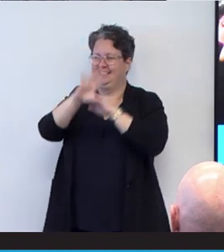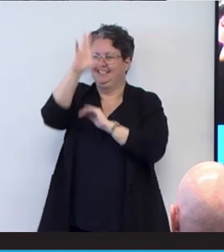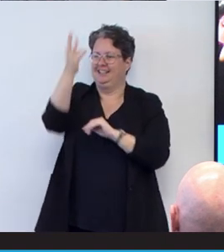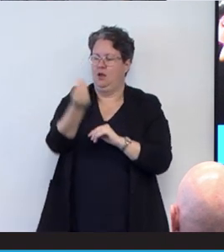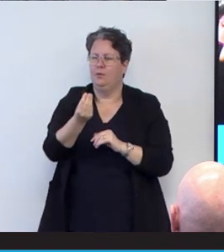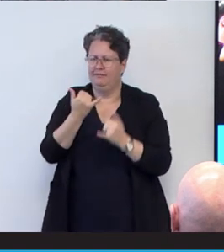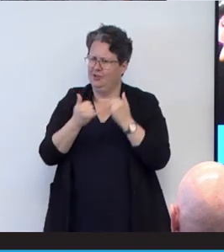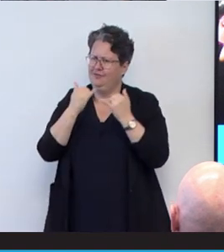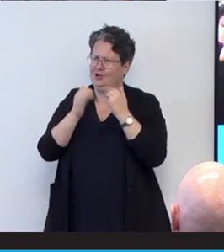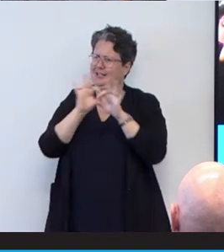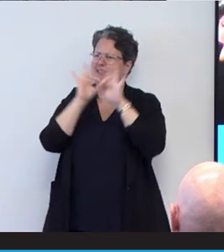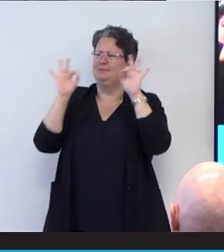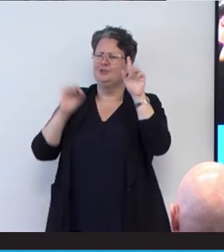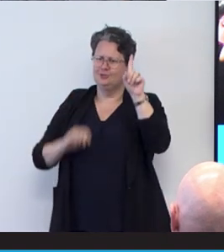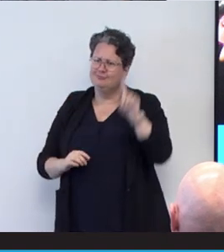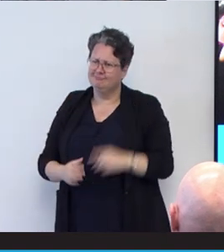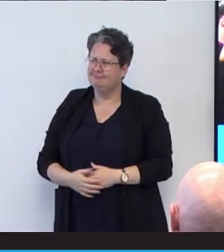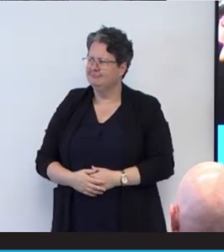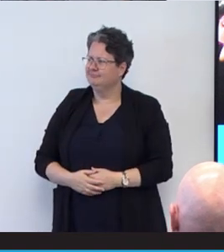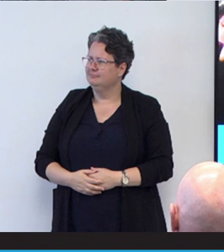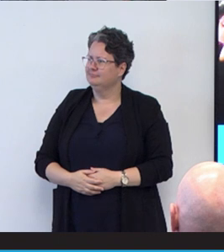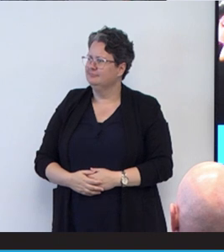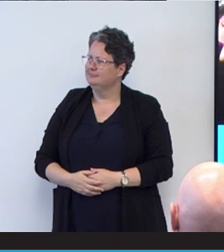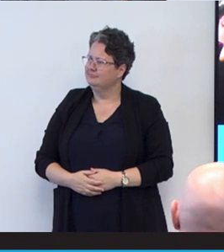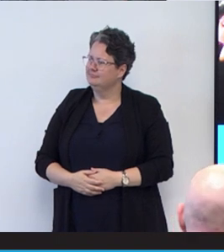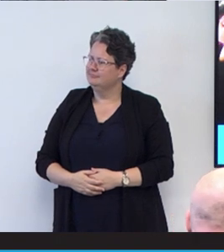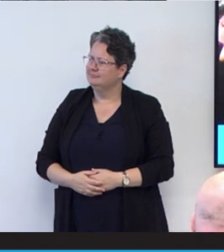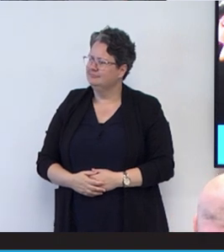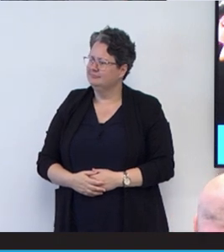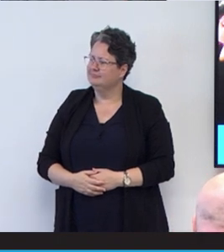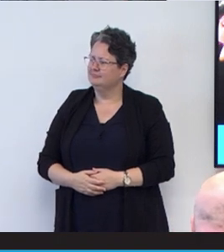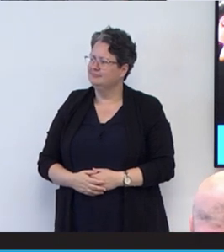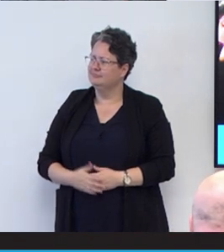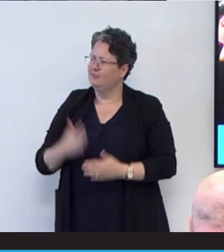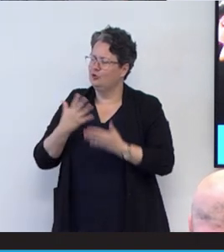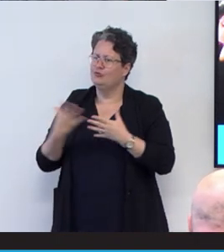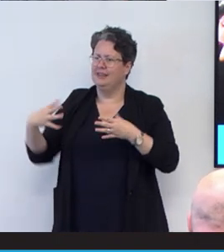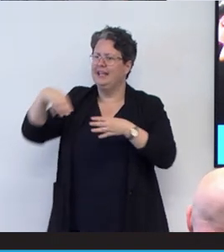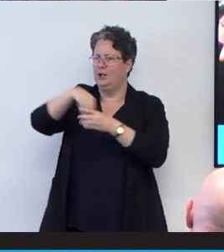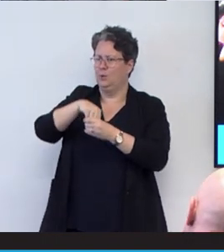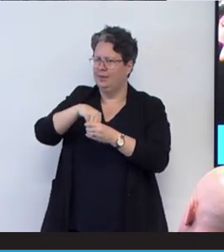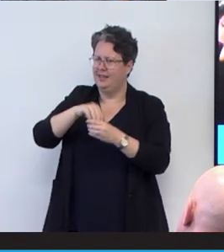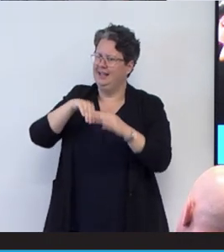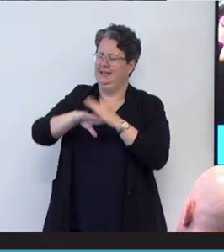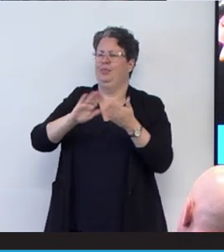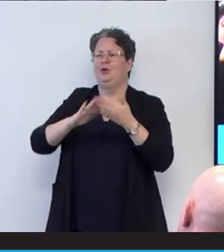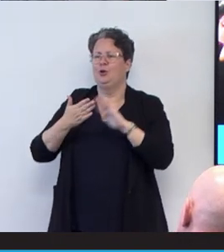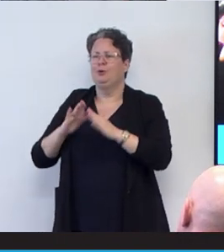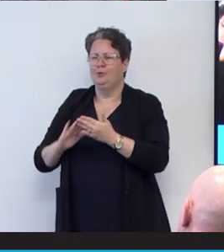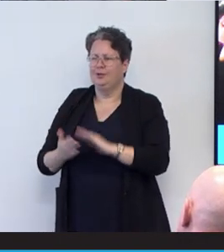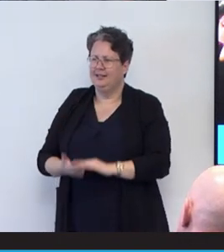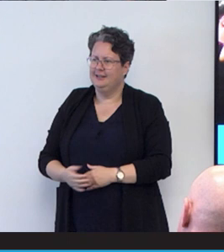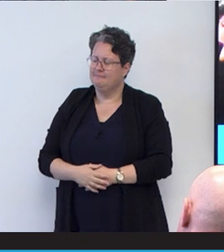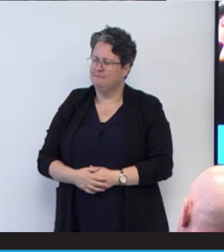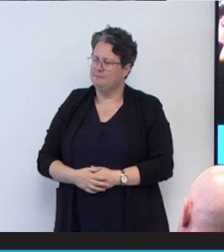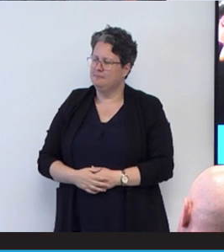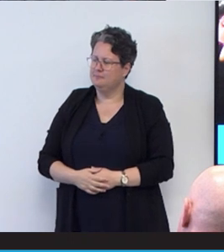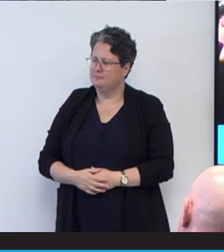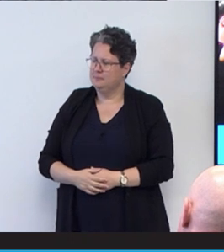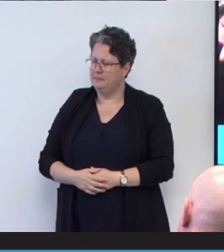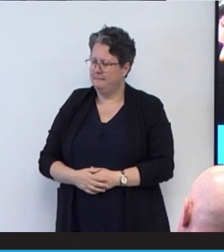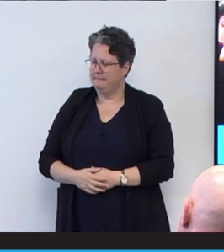very special thing that you do to to bring that and include that into the community. I,